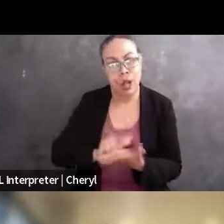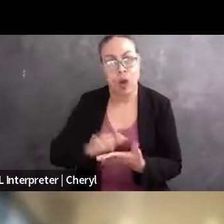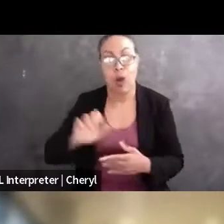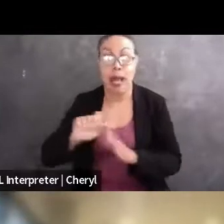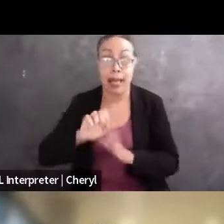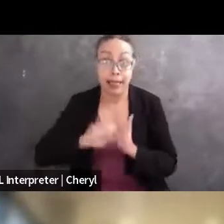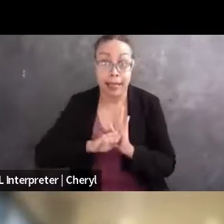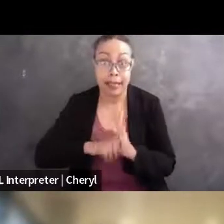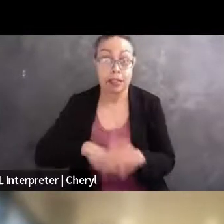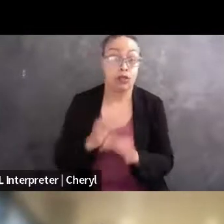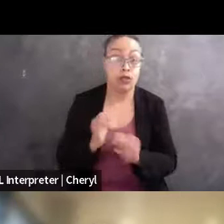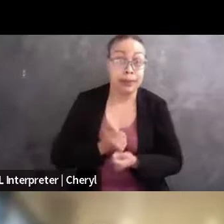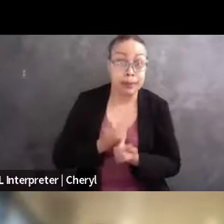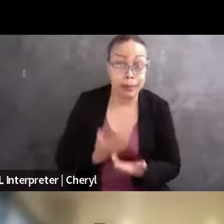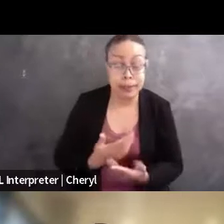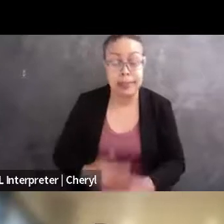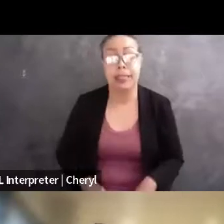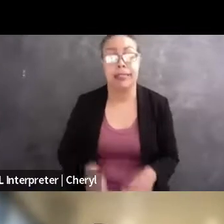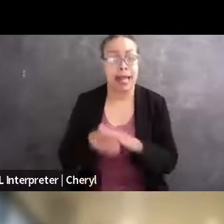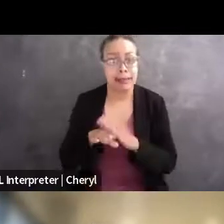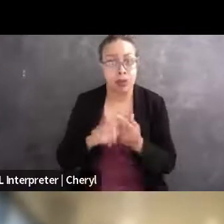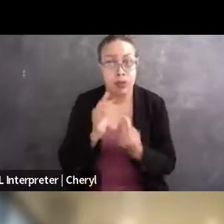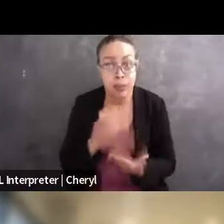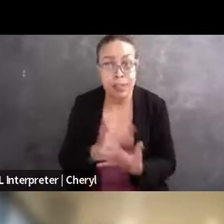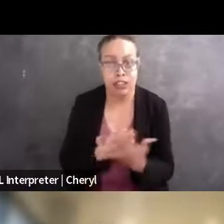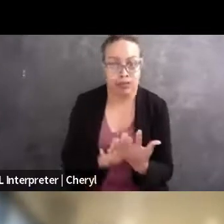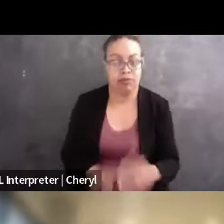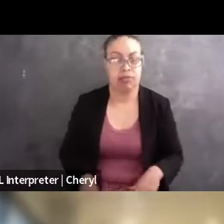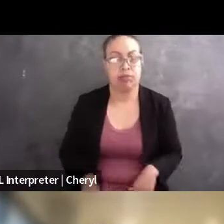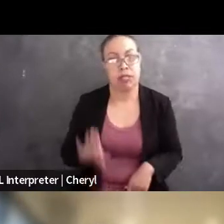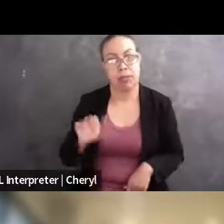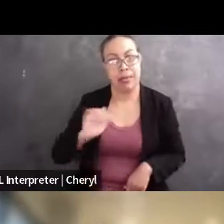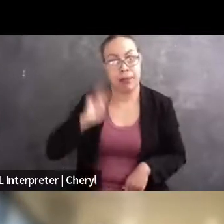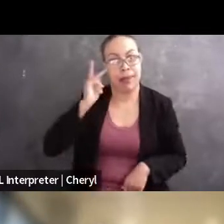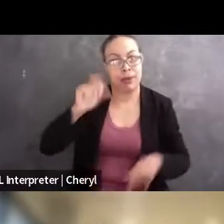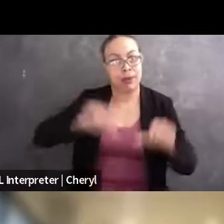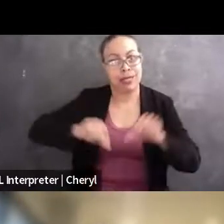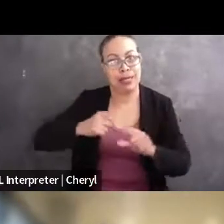media freedom, and access to information. She holds a BA in political science from Baylor University